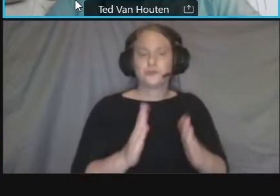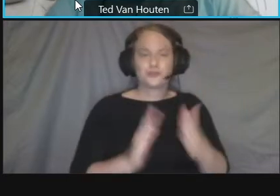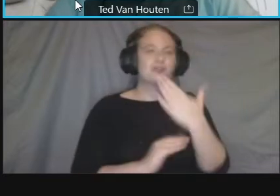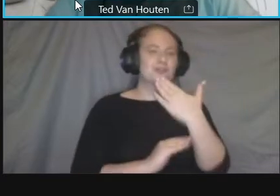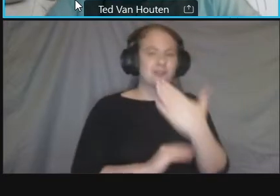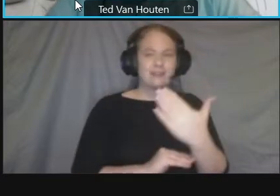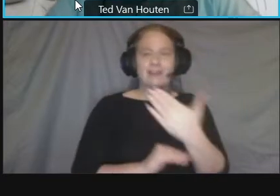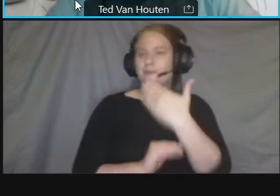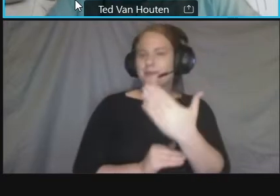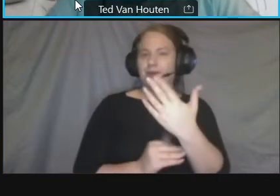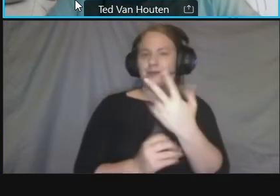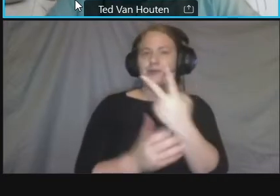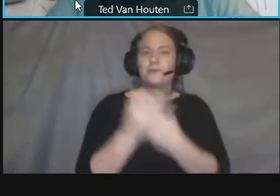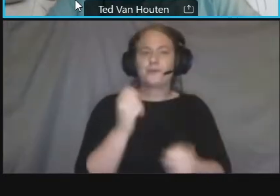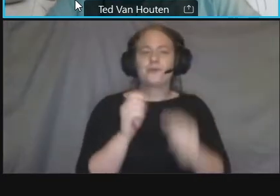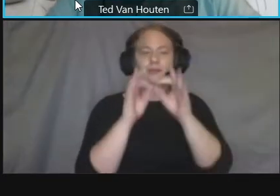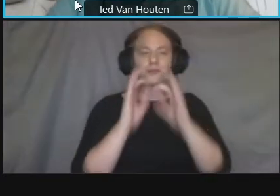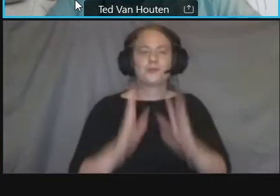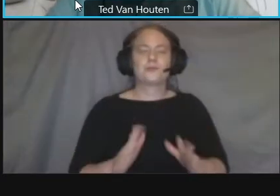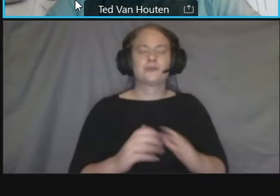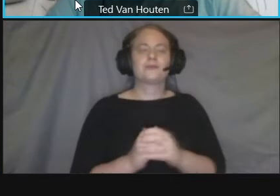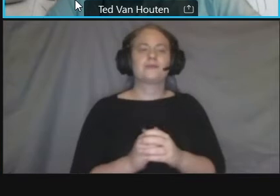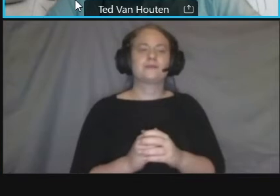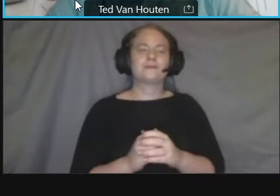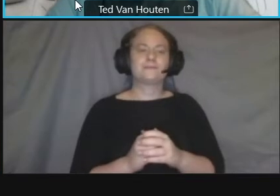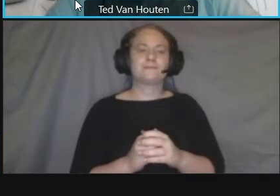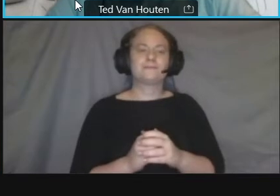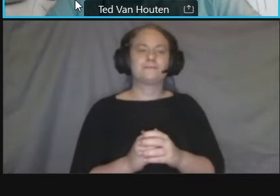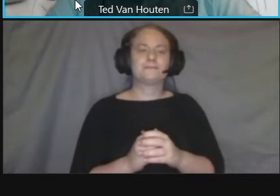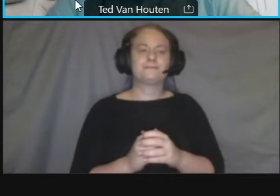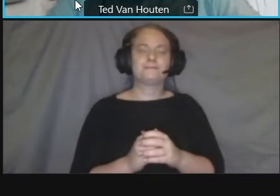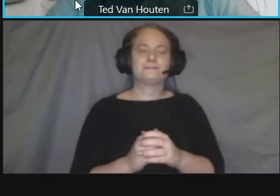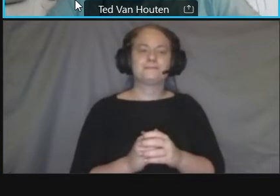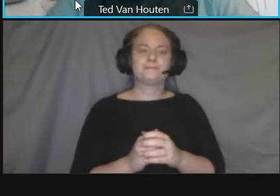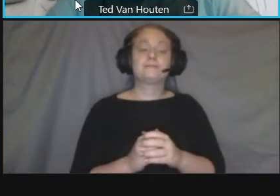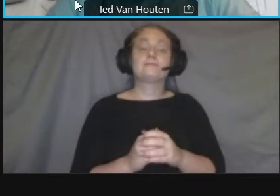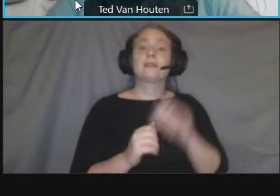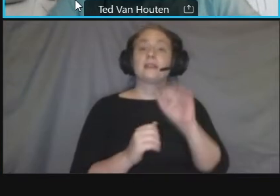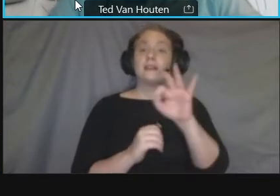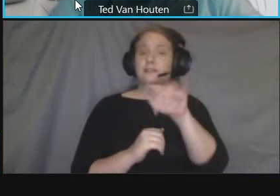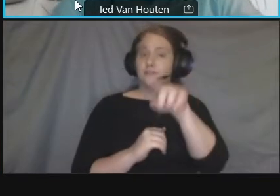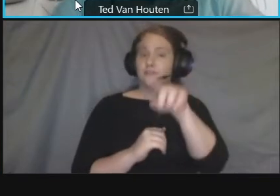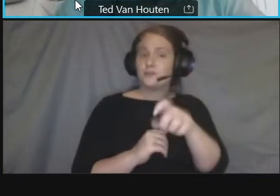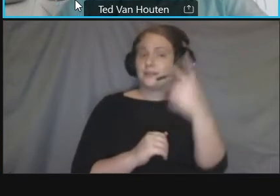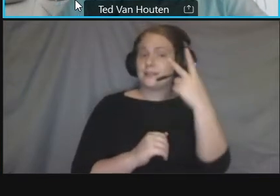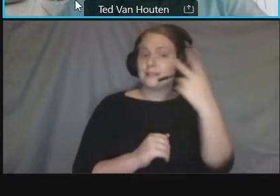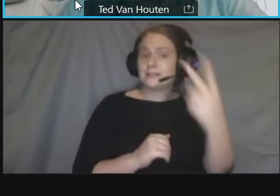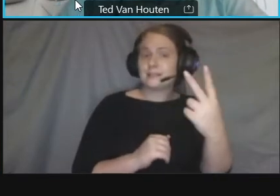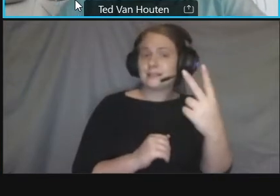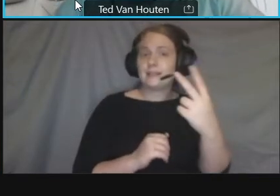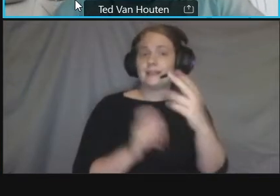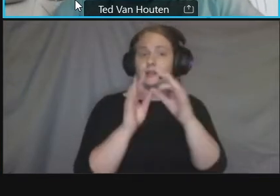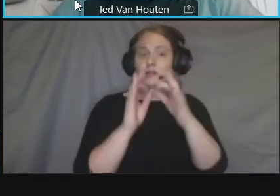joining us today um to uh to view them you can use the slider bar which is here highlighted in red